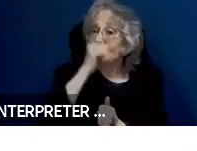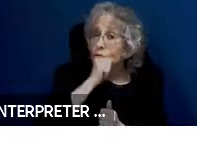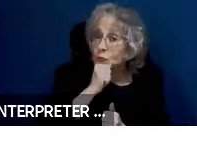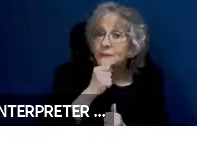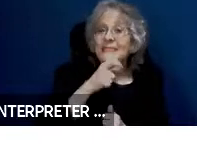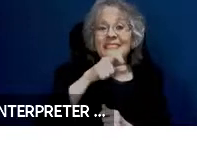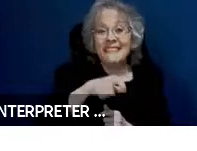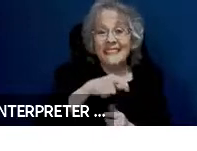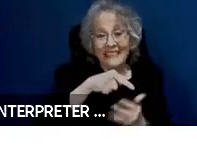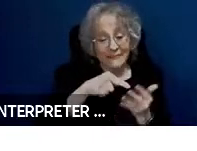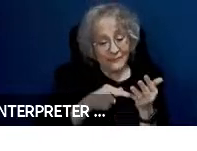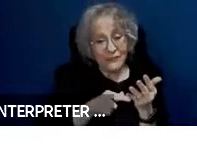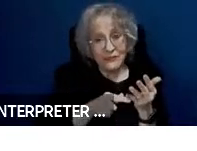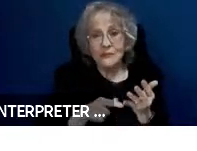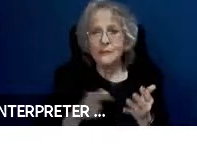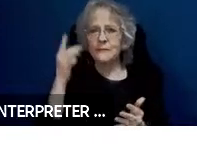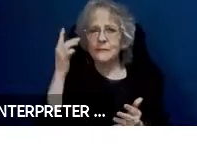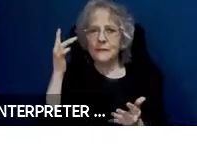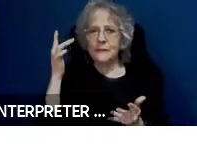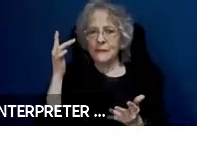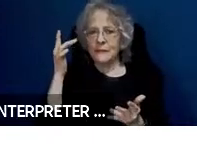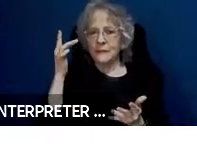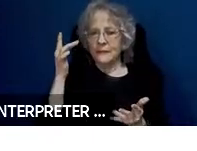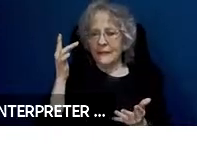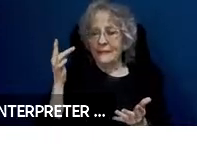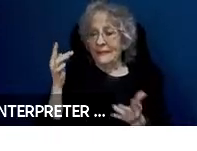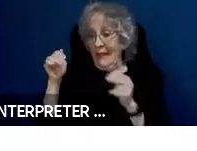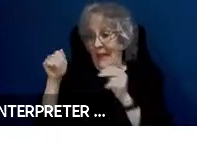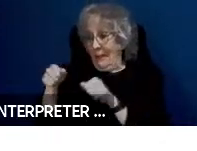people can have it go away and the people that are less able, get it in case they need it.